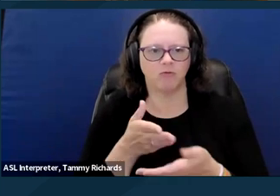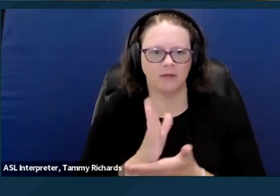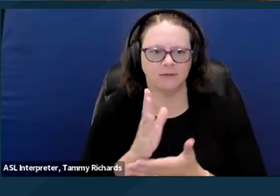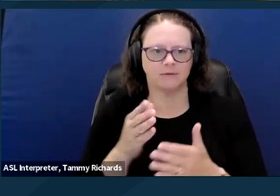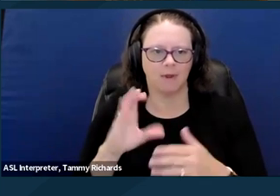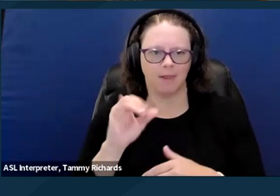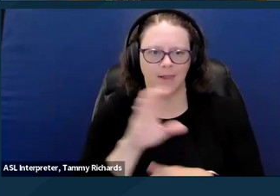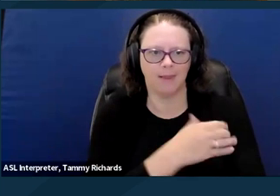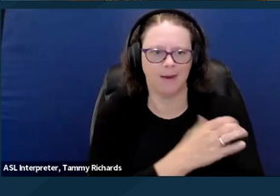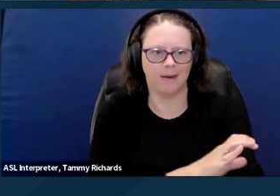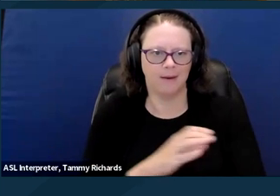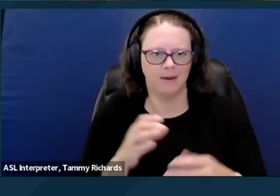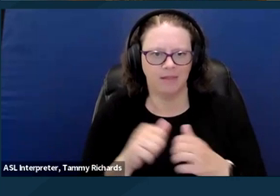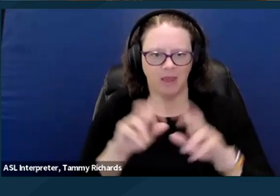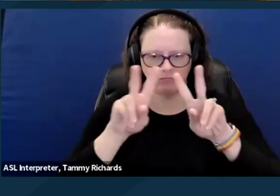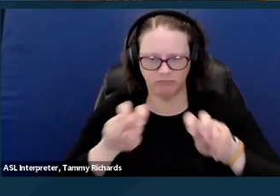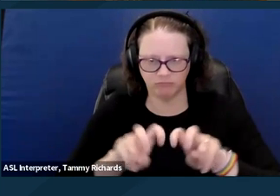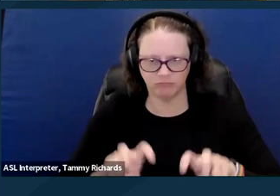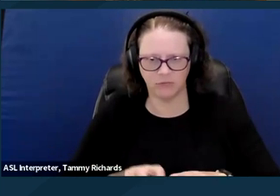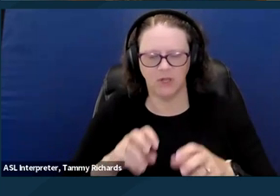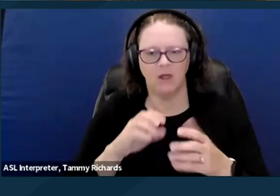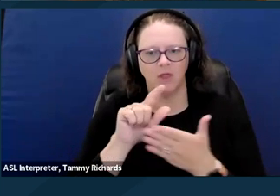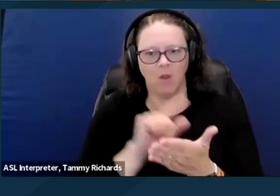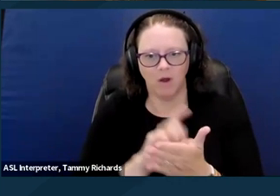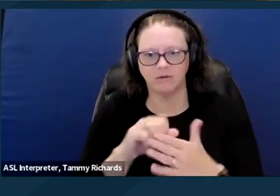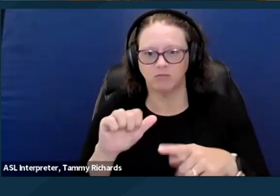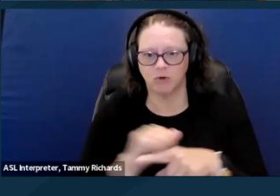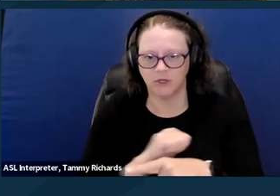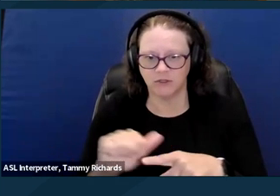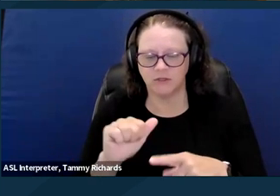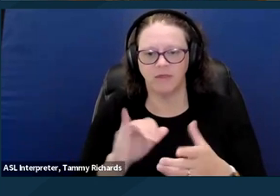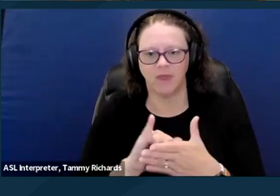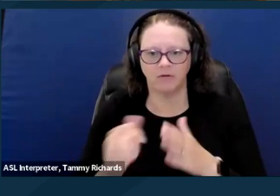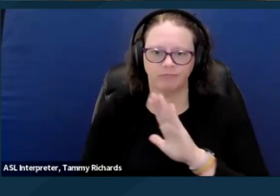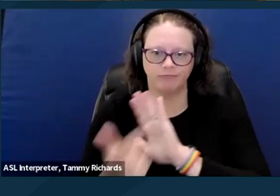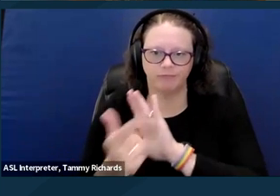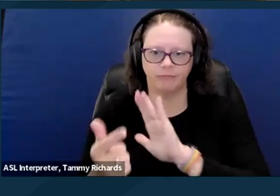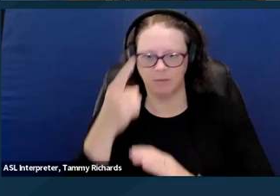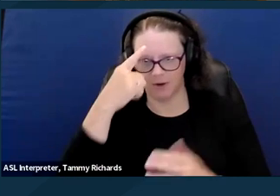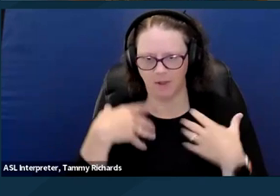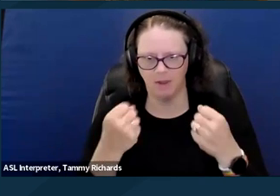that does a deep dive into the laws and practices criminalizing mental health in the United States,